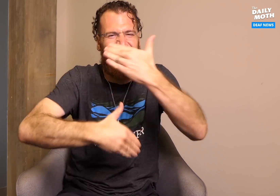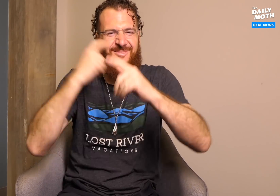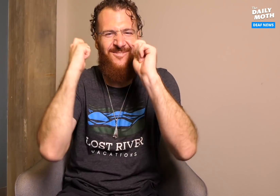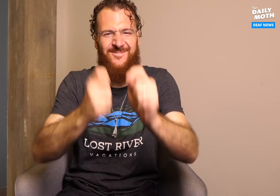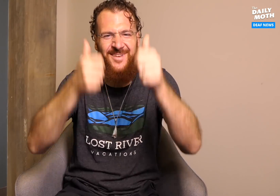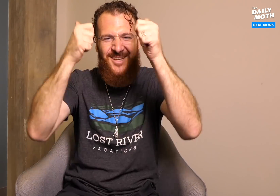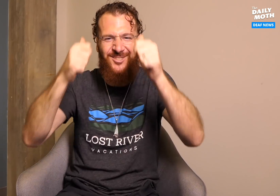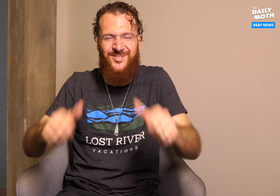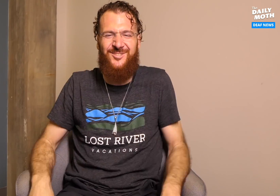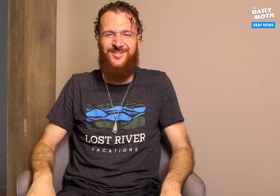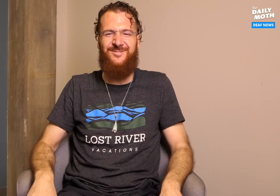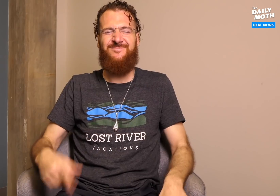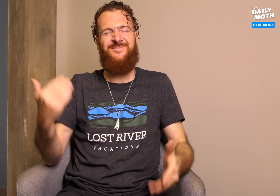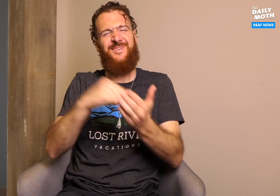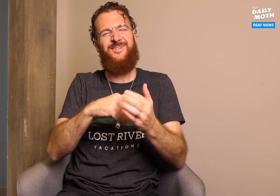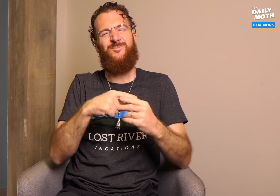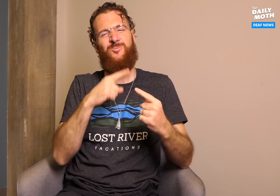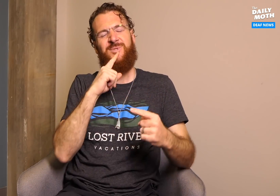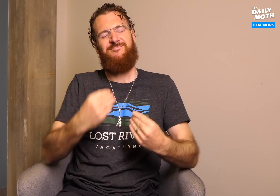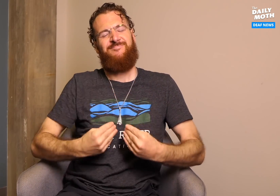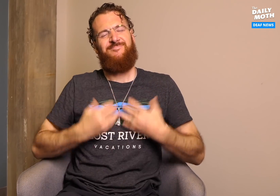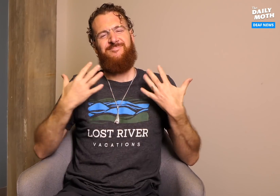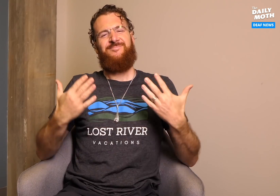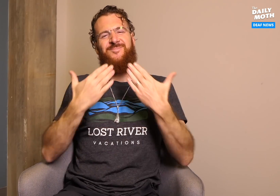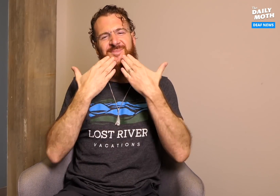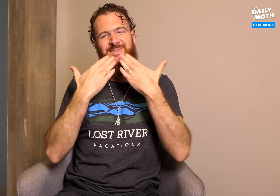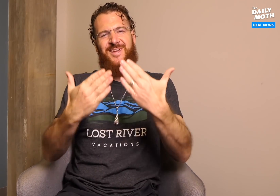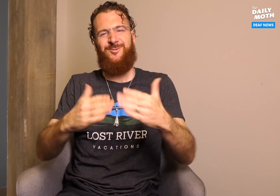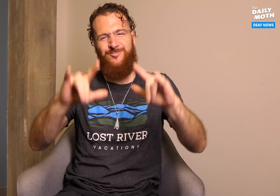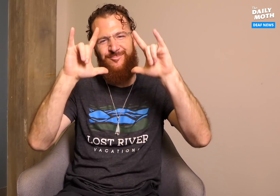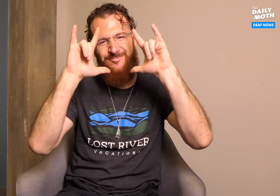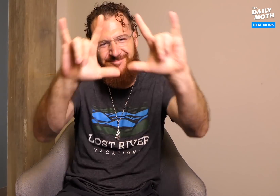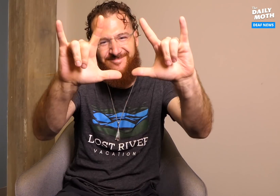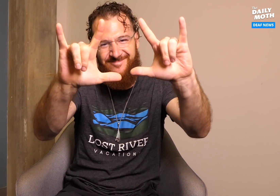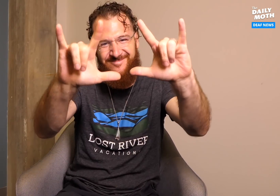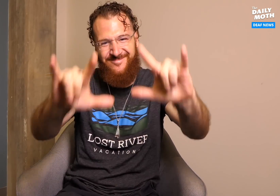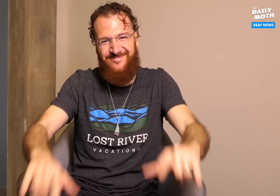things along even faster. Again, you're really an inspiration to us and we love you!